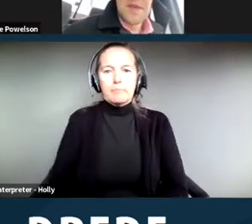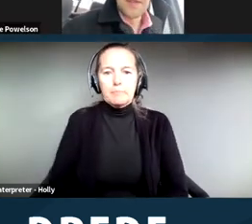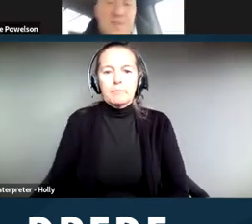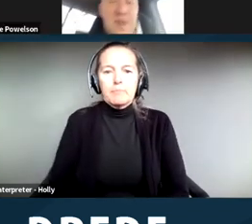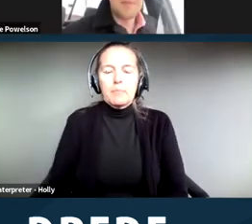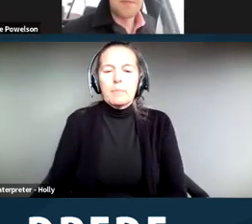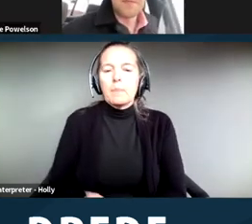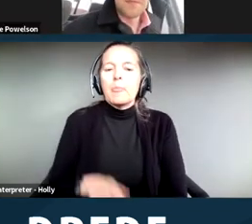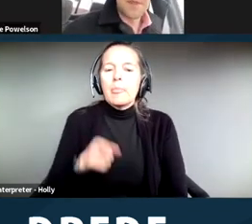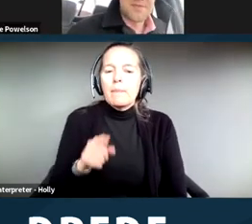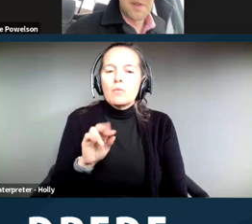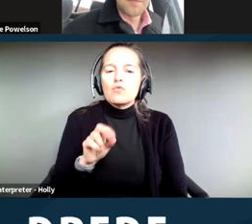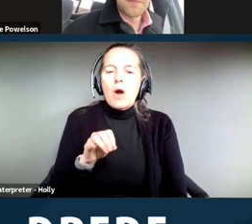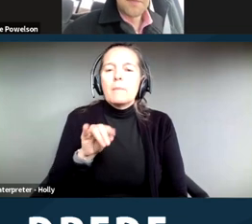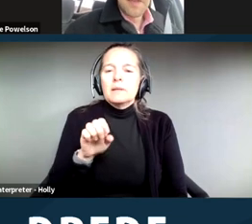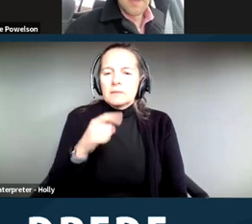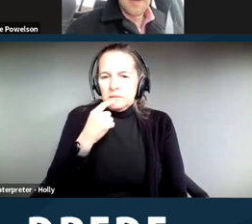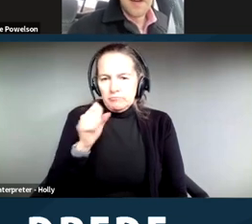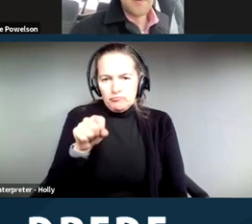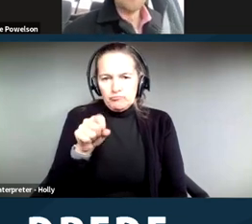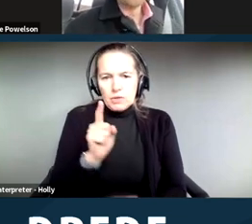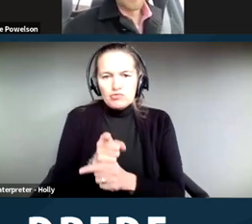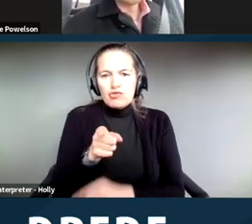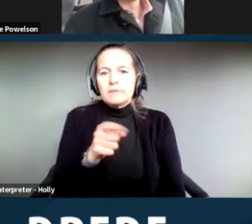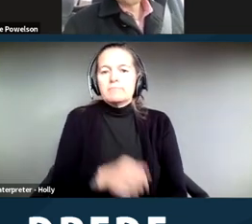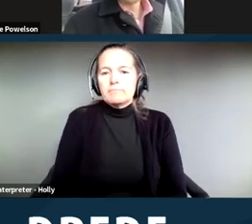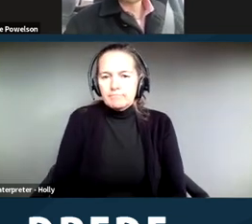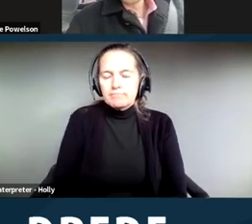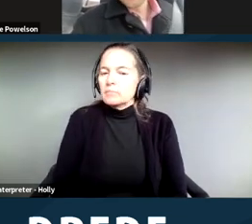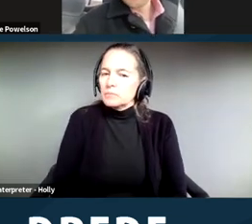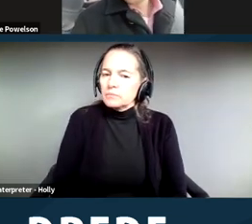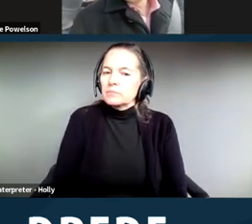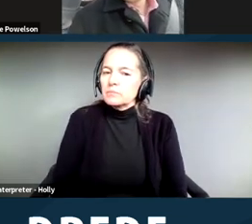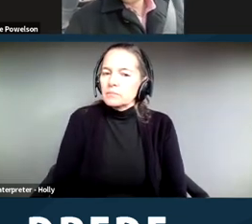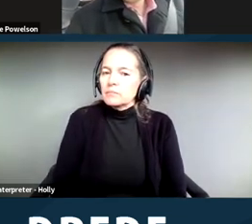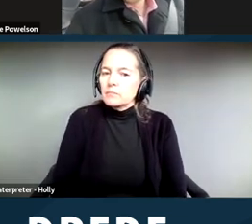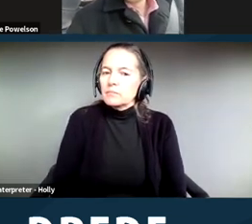Yeah, that's right. That's right. I just think that that's important for people